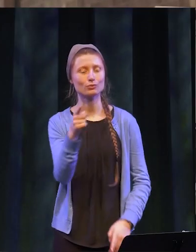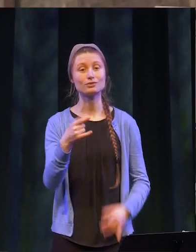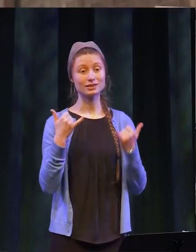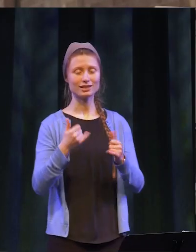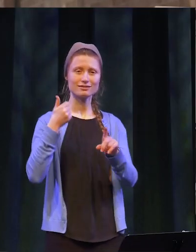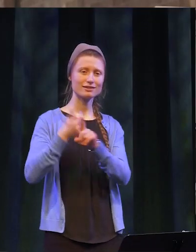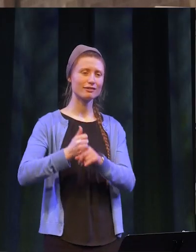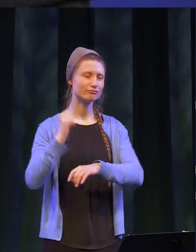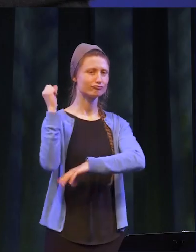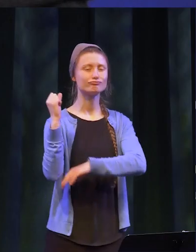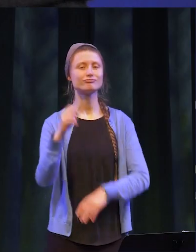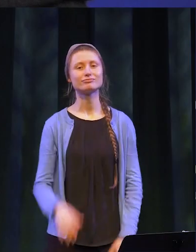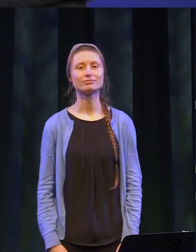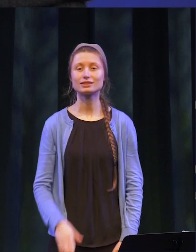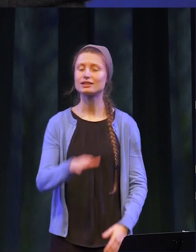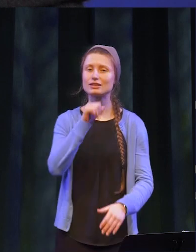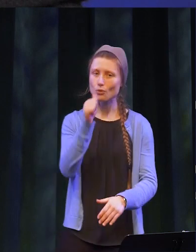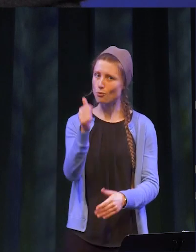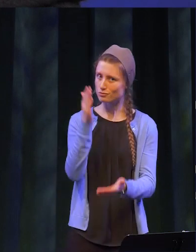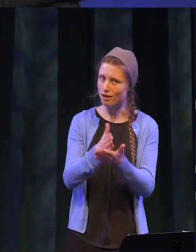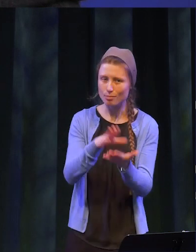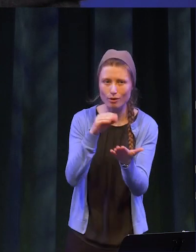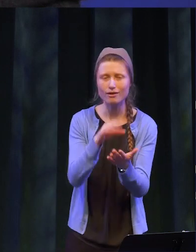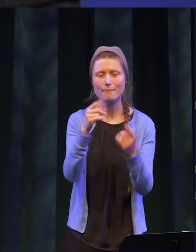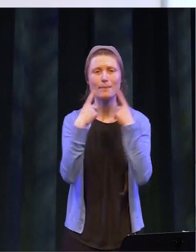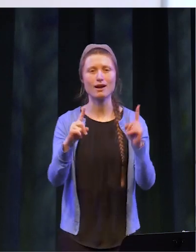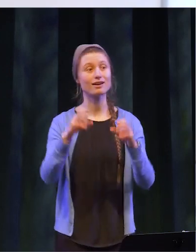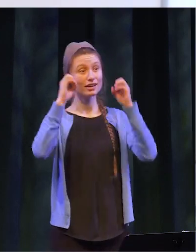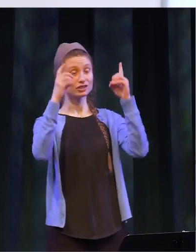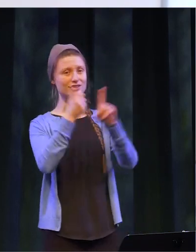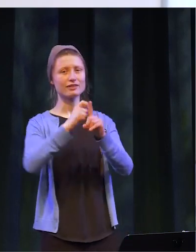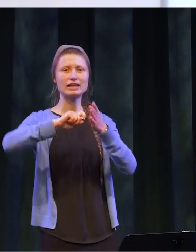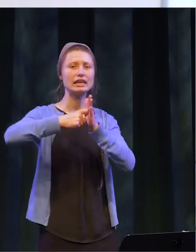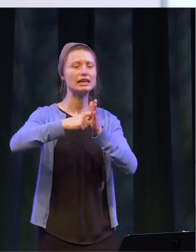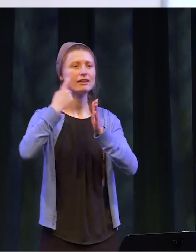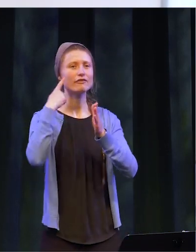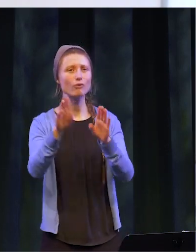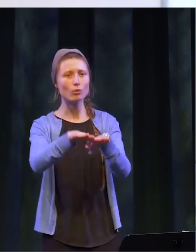a milestone. Don’t ever stop learning and achieving. Education is the key to unlocking